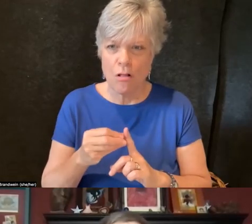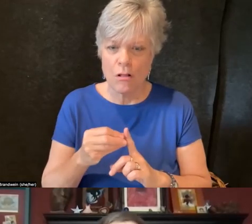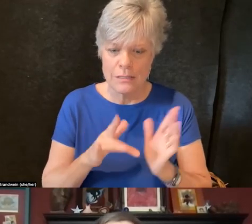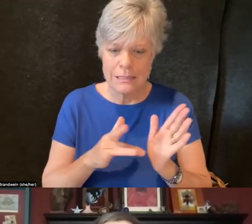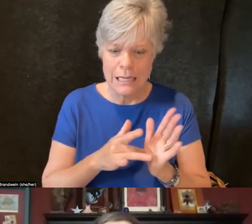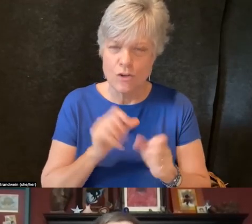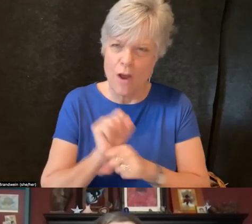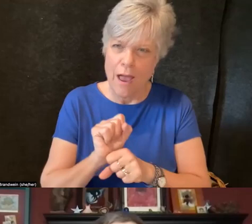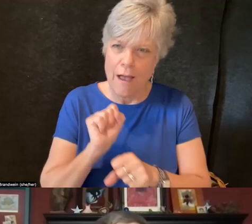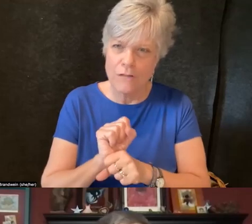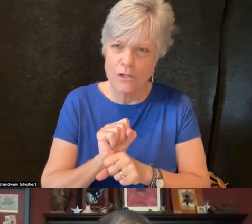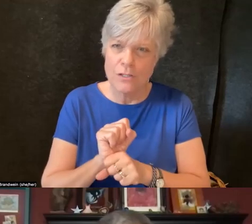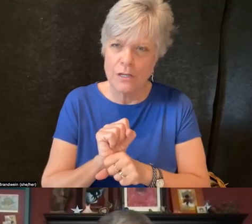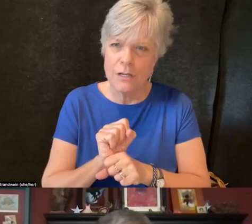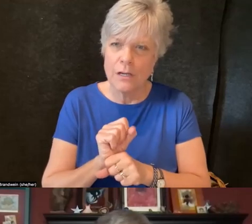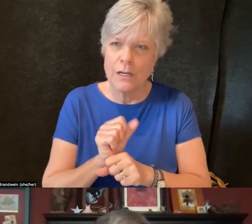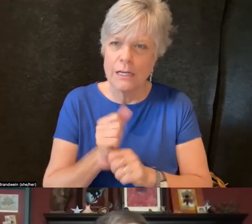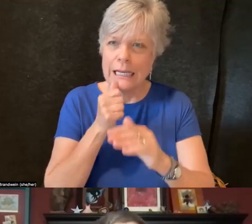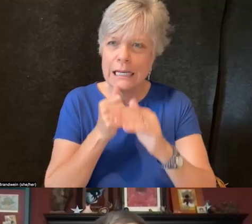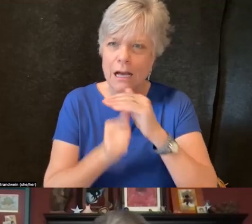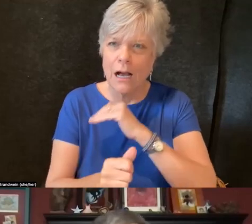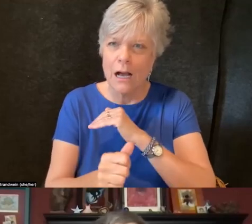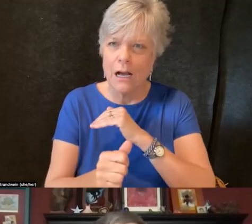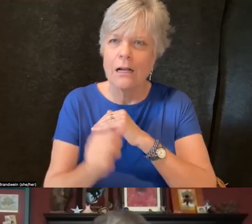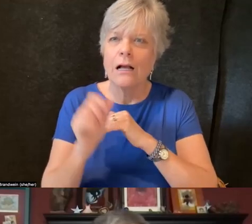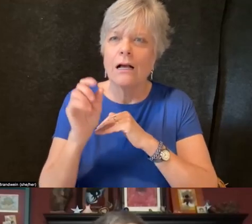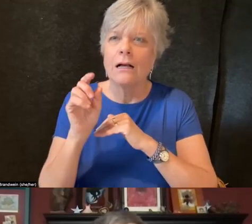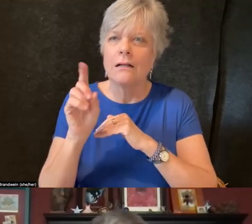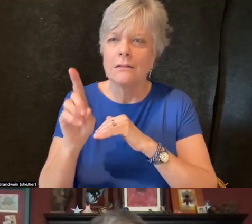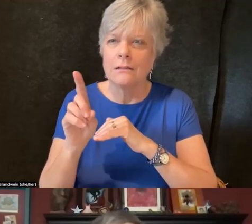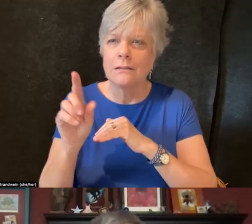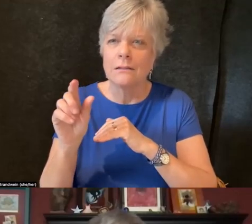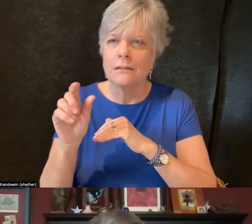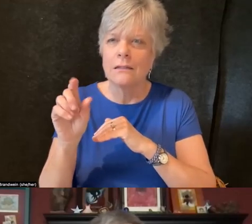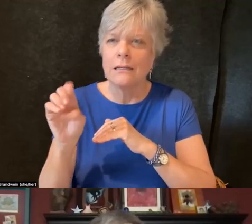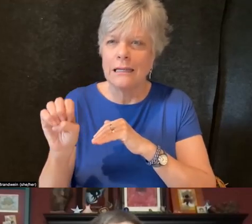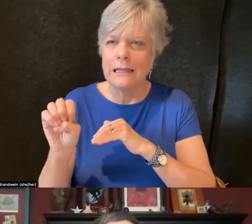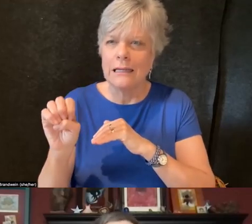kind of get folded under a DEI umbrella or a DEI project.